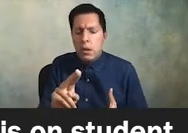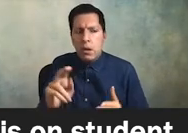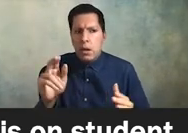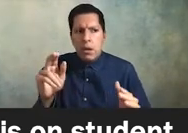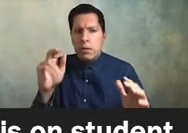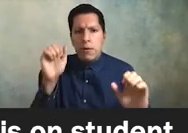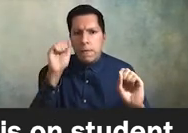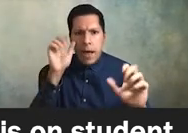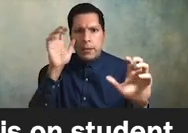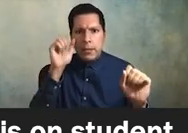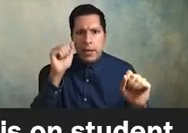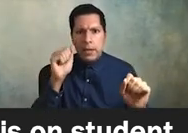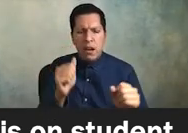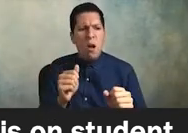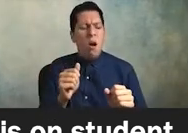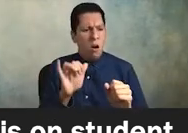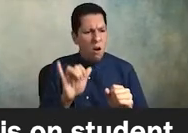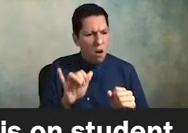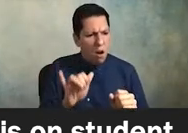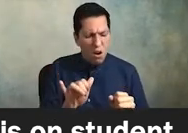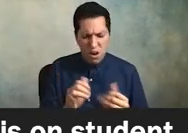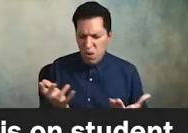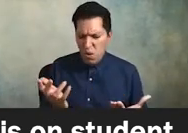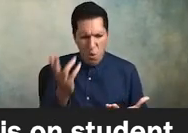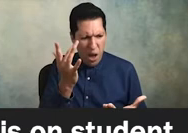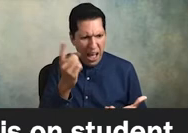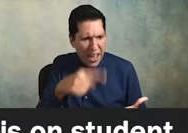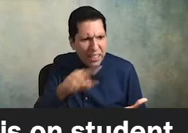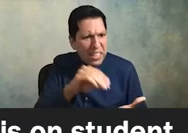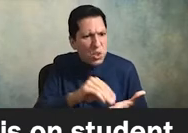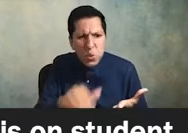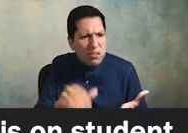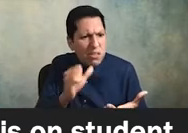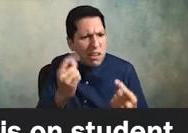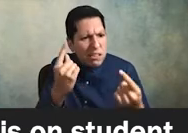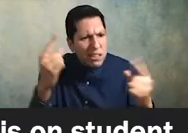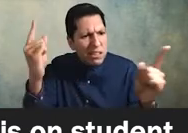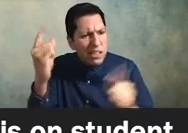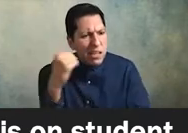by trying to understand why these students are not succeeding these students of color